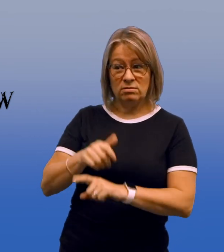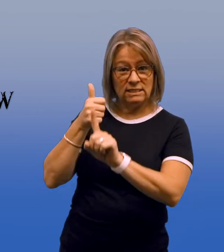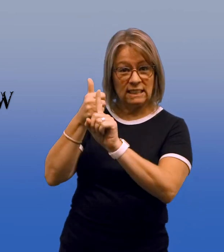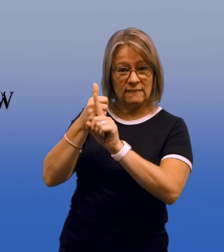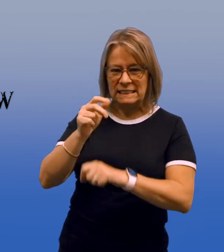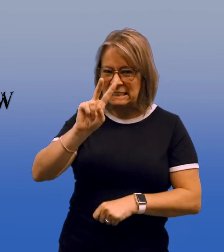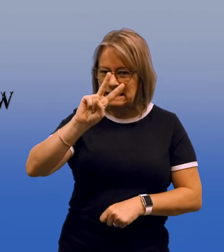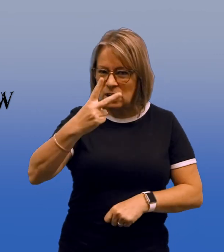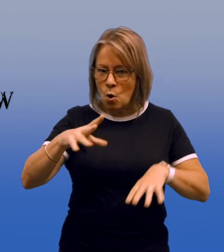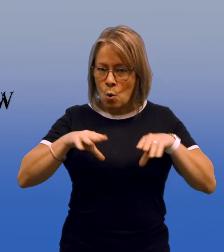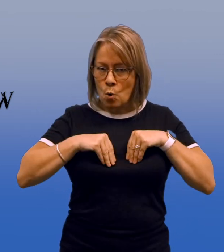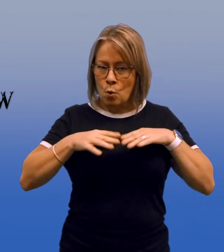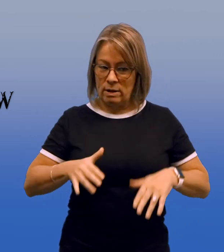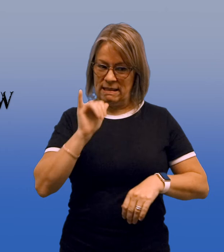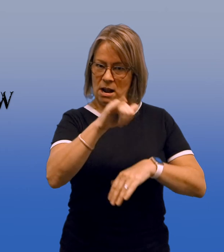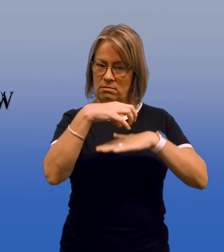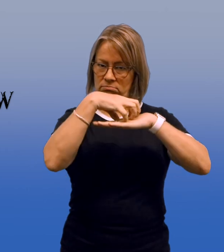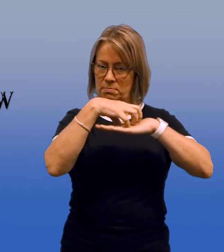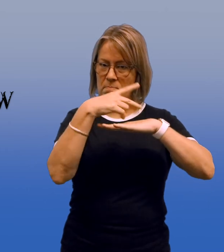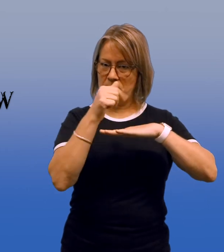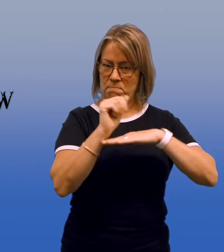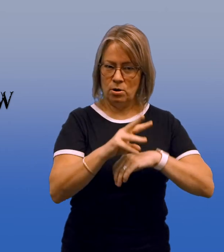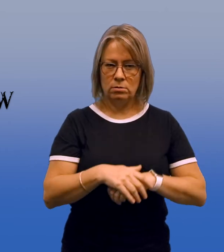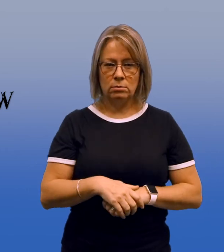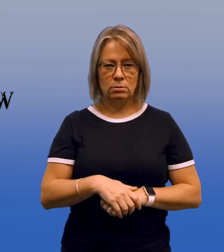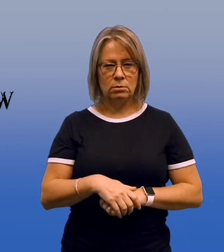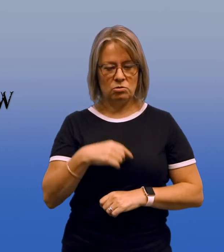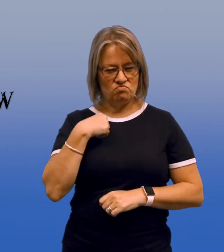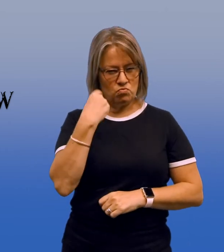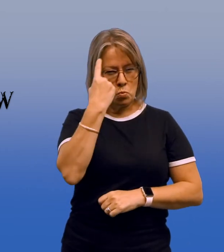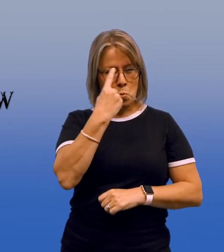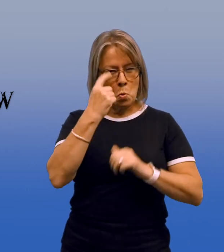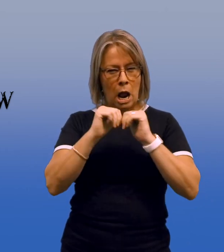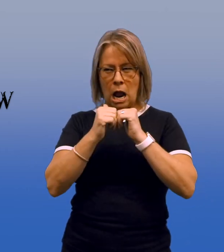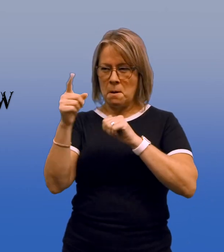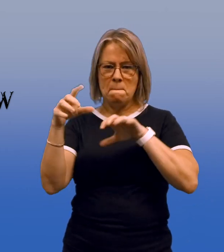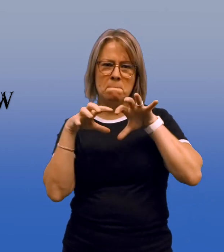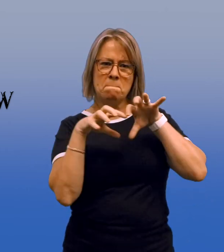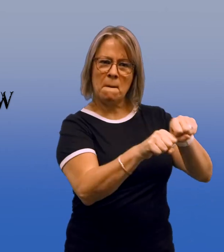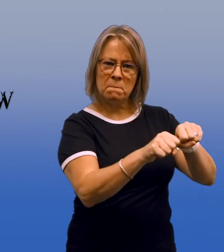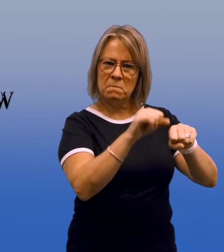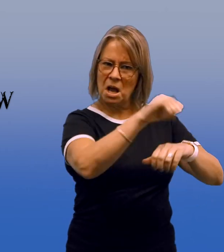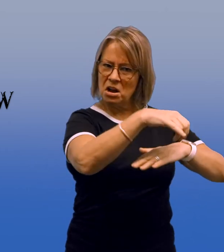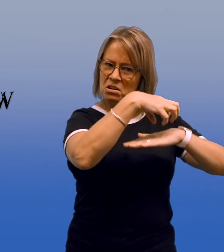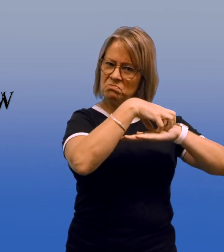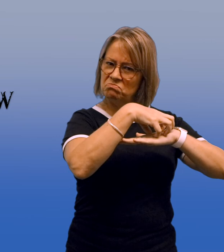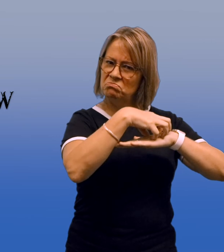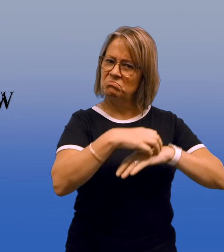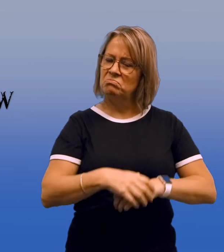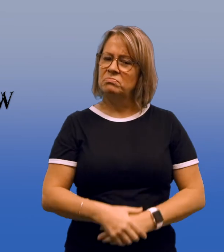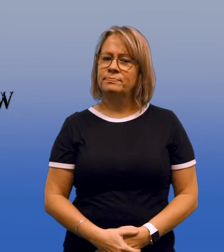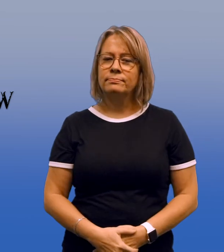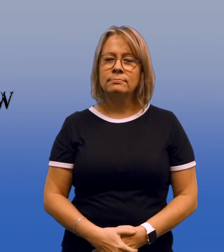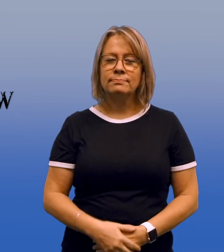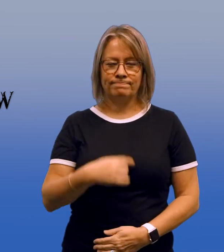He was the second owner of the paw. I wonder how he took possession of the paw.